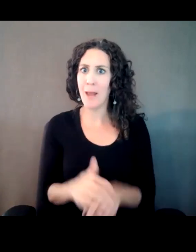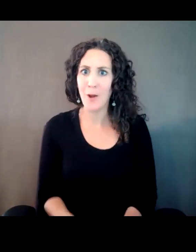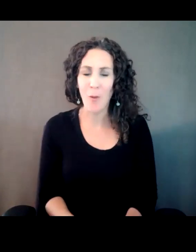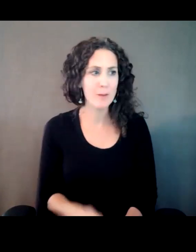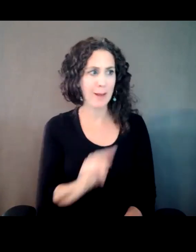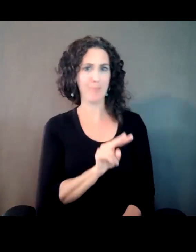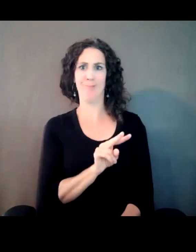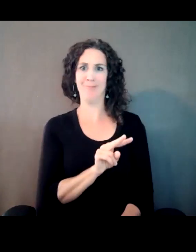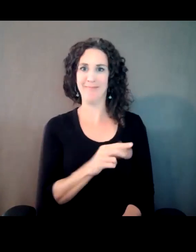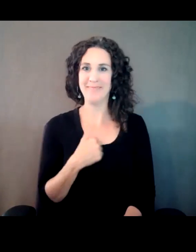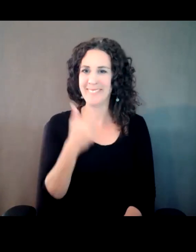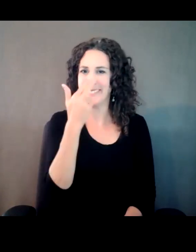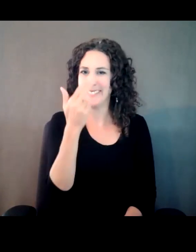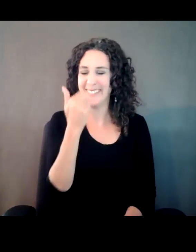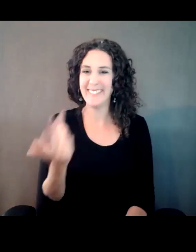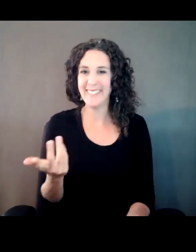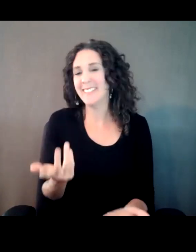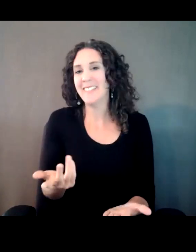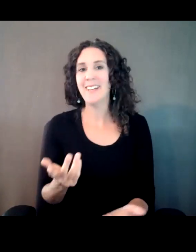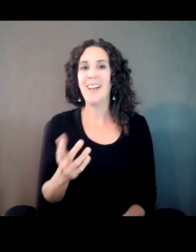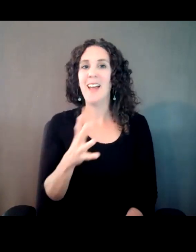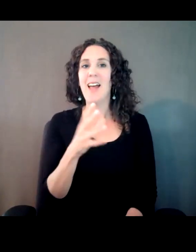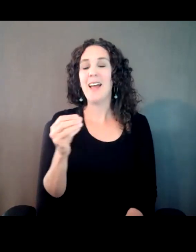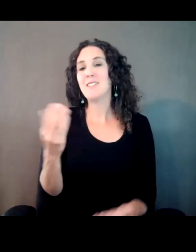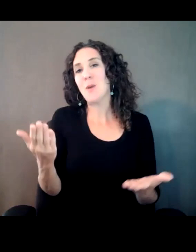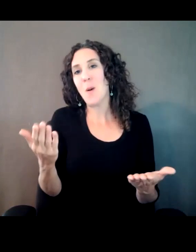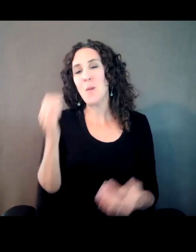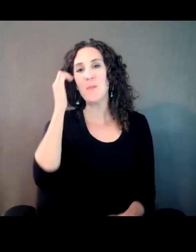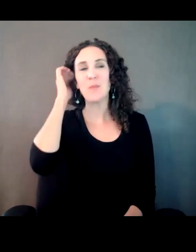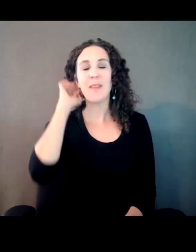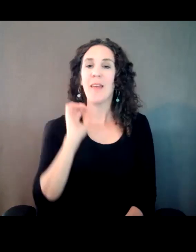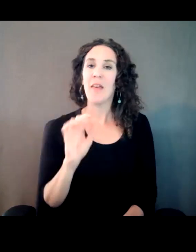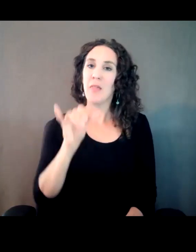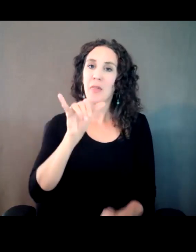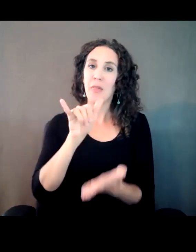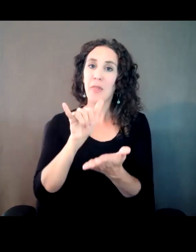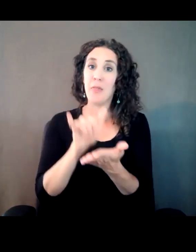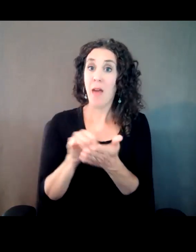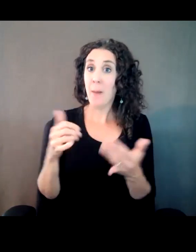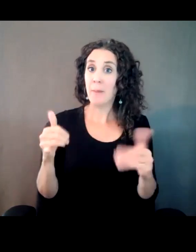laughing when I came up to them. So that -- playing the park and playing those